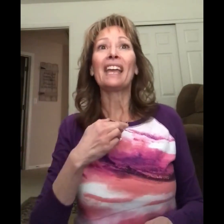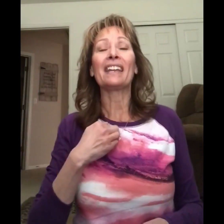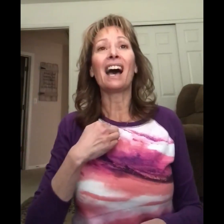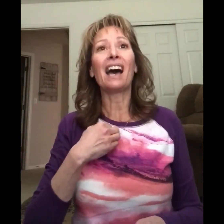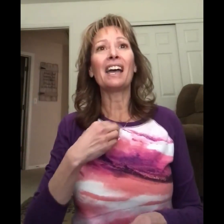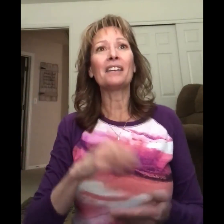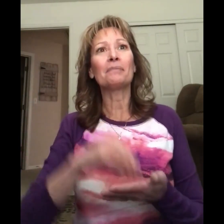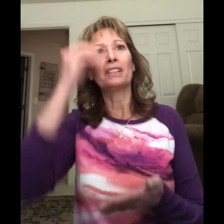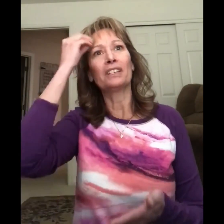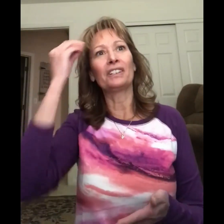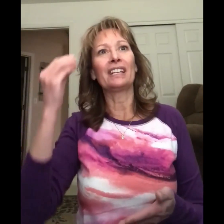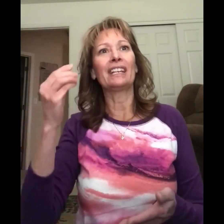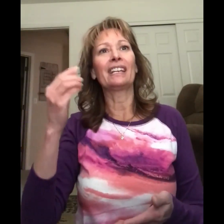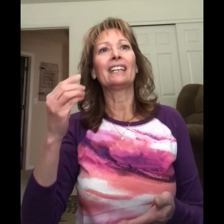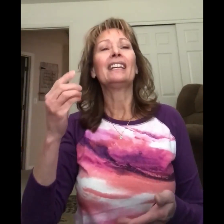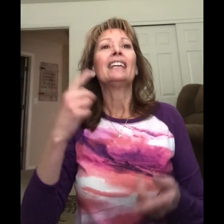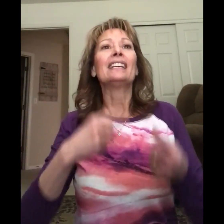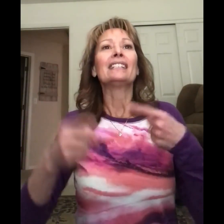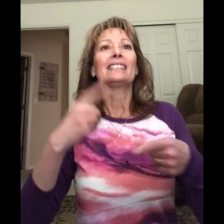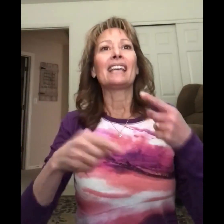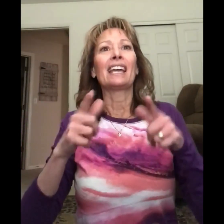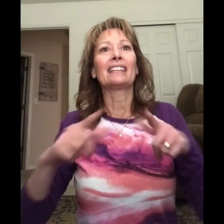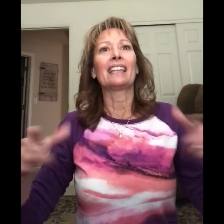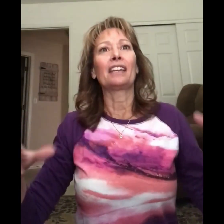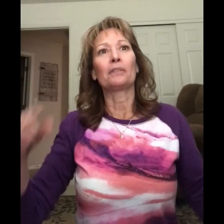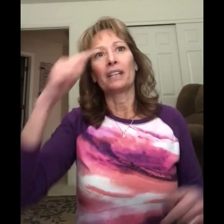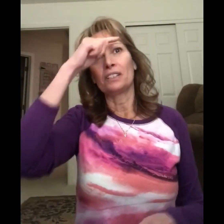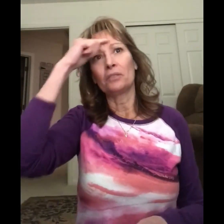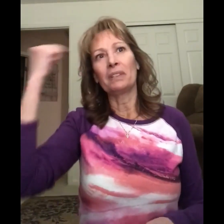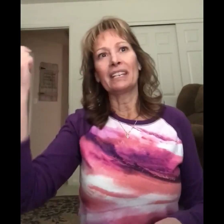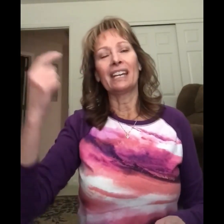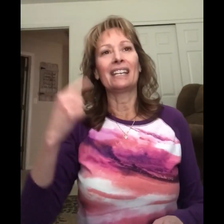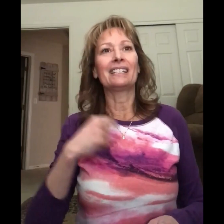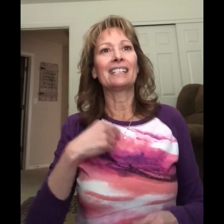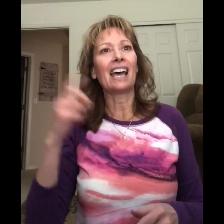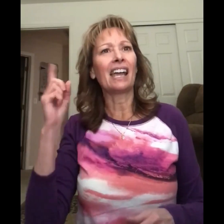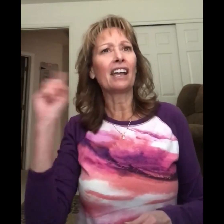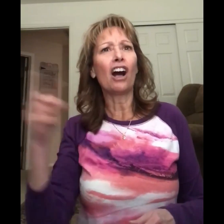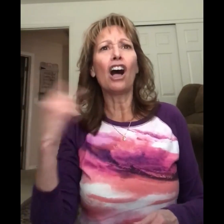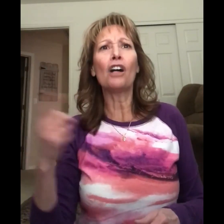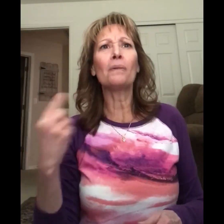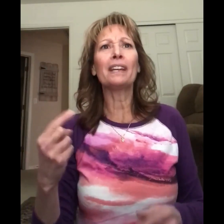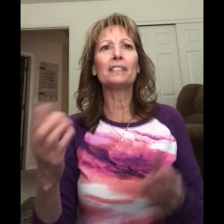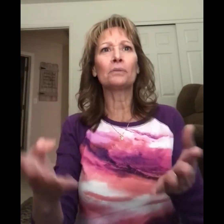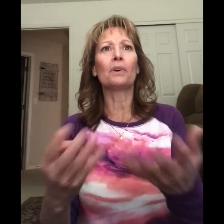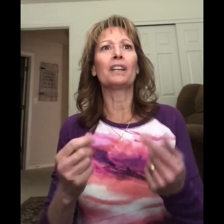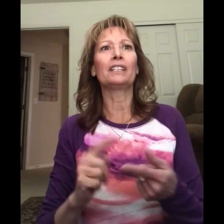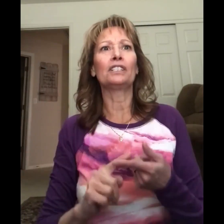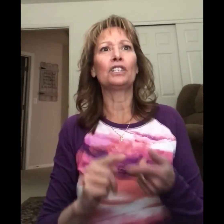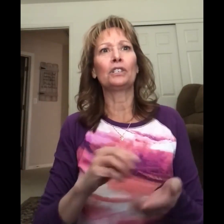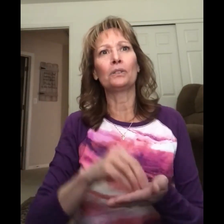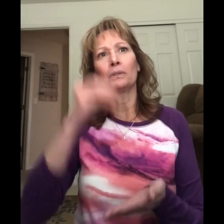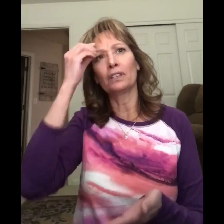and I'm learning sign language because I always wanted to